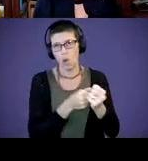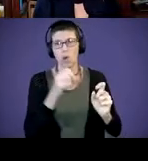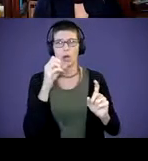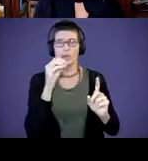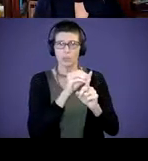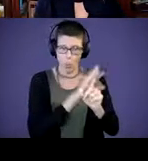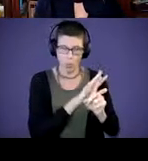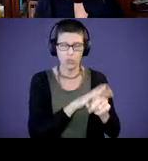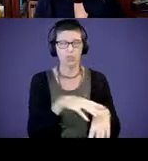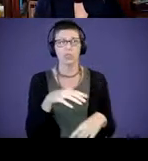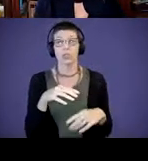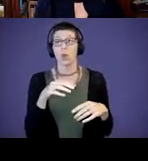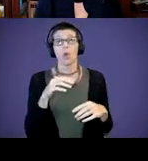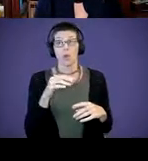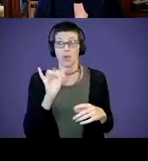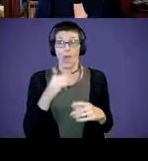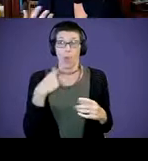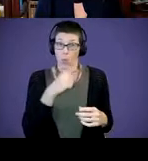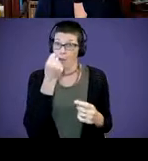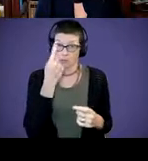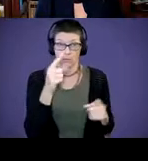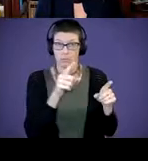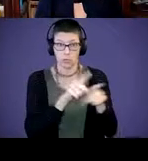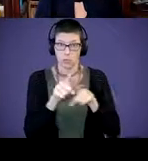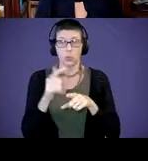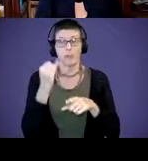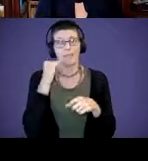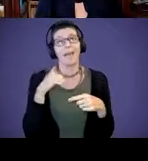So with that, and we understand too that if there are additional conditions, additional special